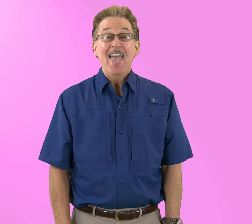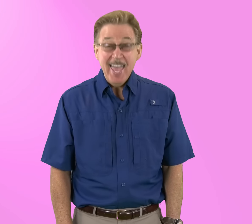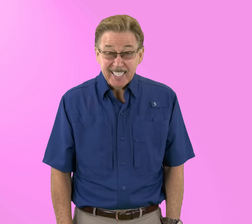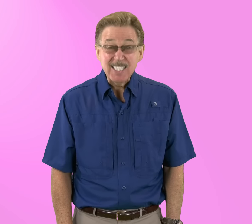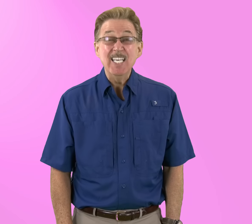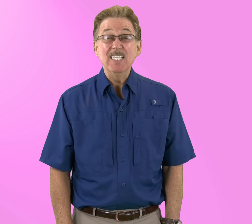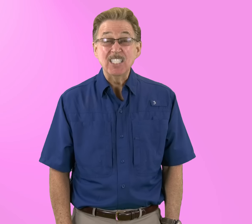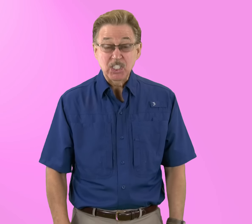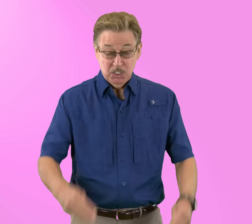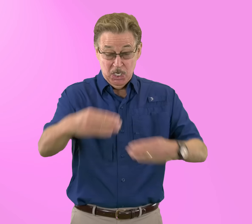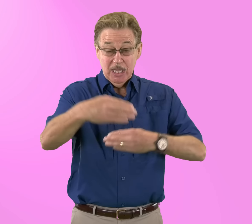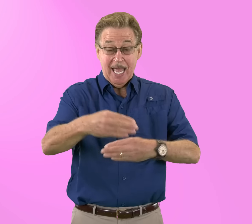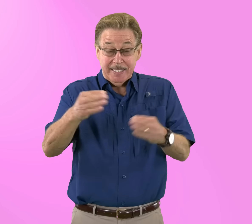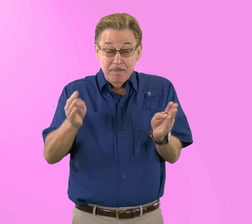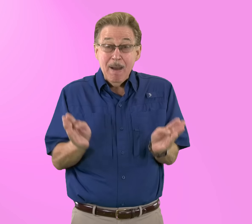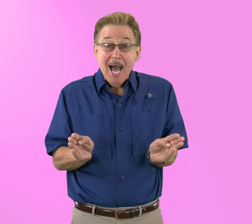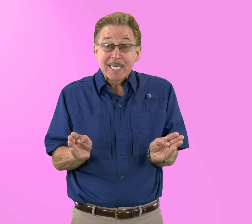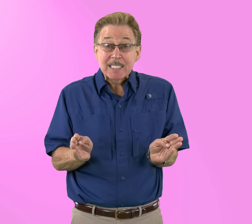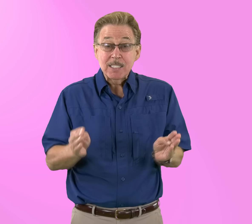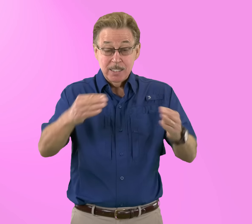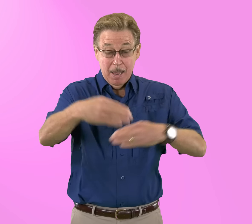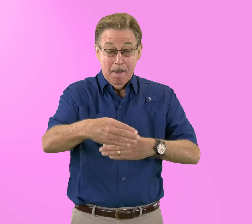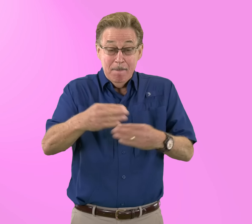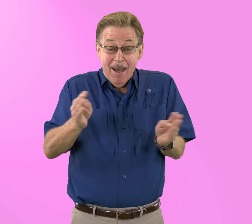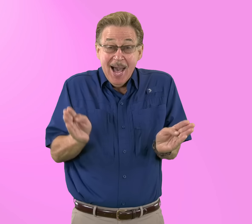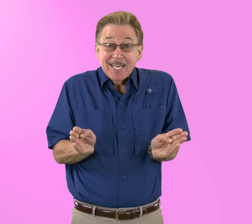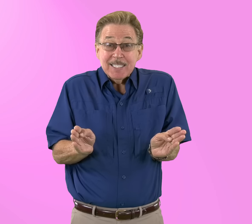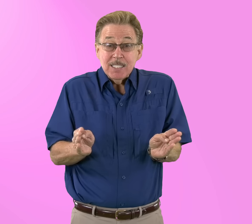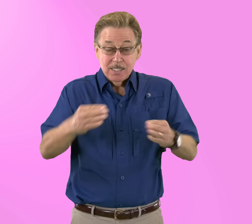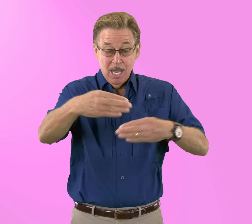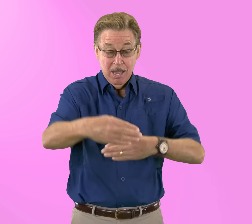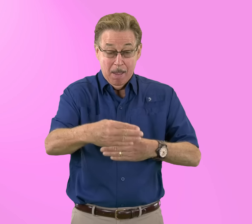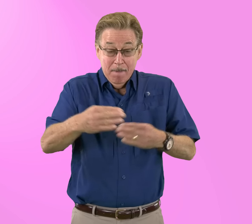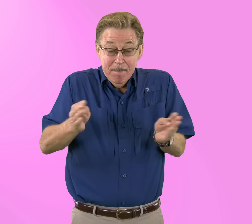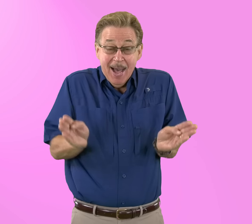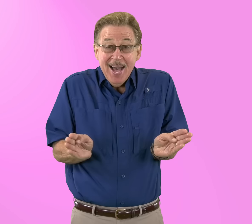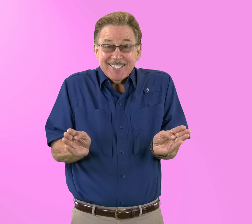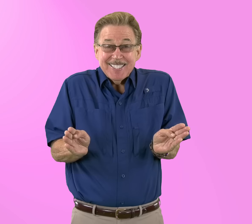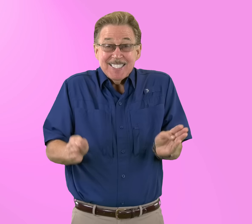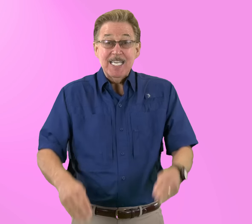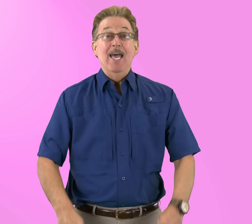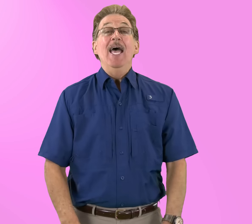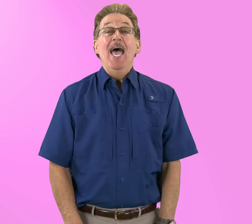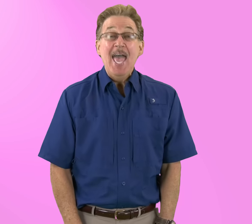X x says /x/ like in box, box, box